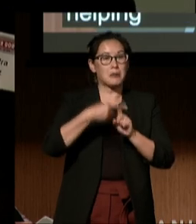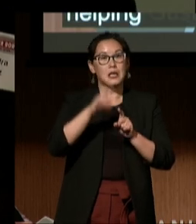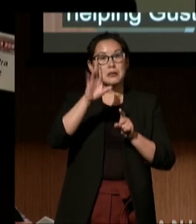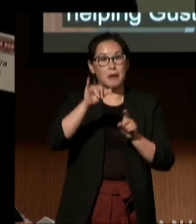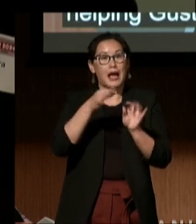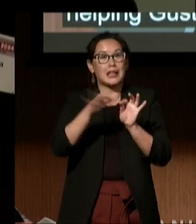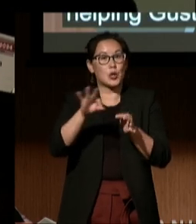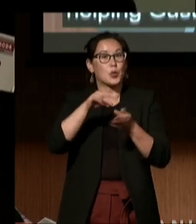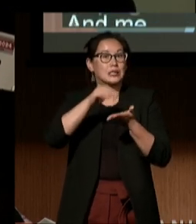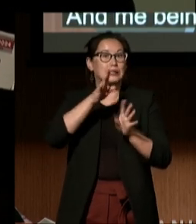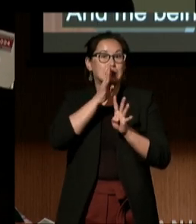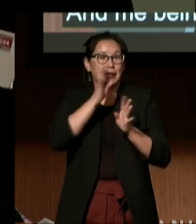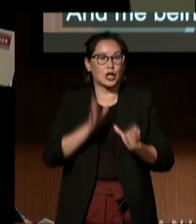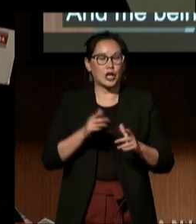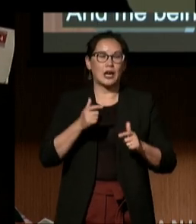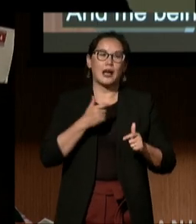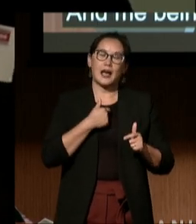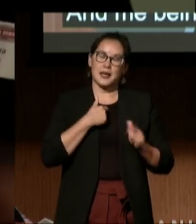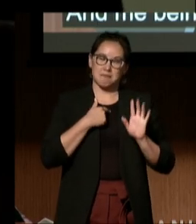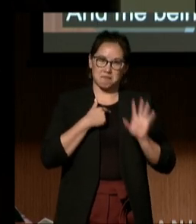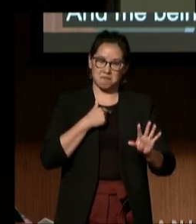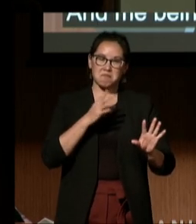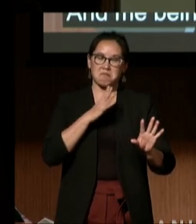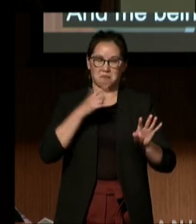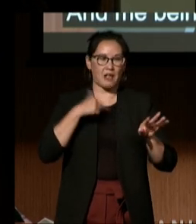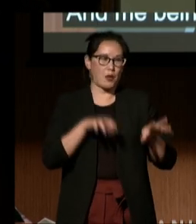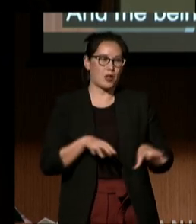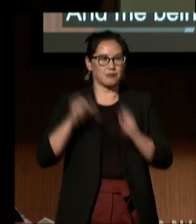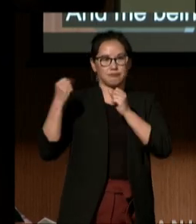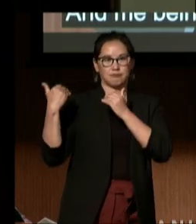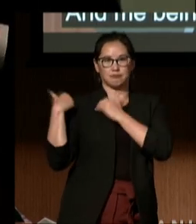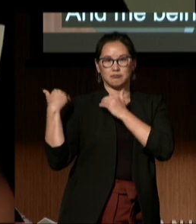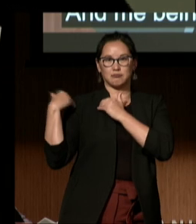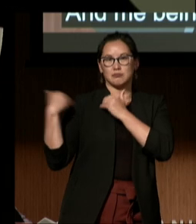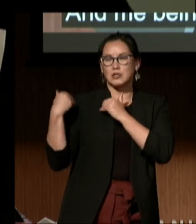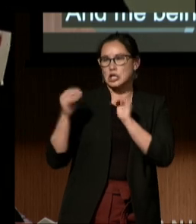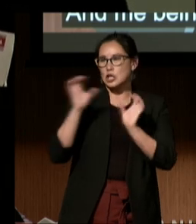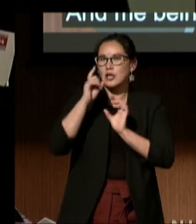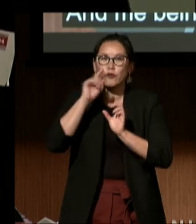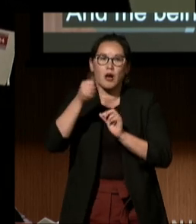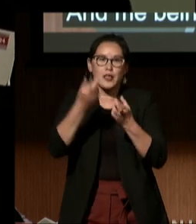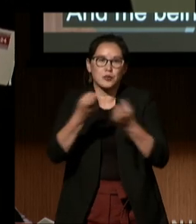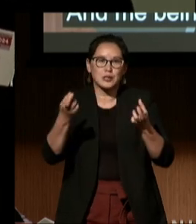I felt that I needed to step up and see if I could find any resources to help my younger brother.